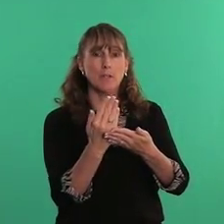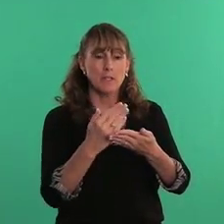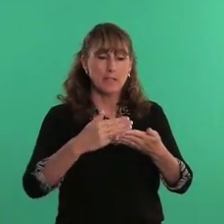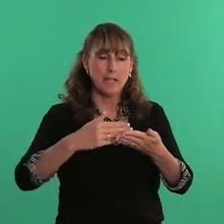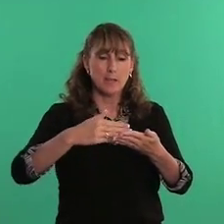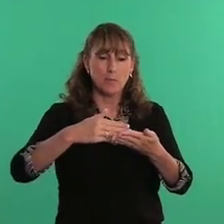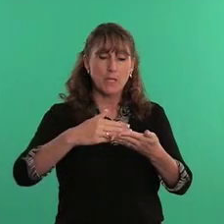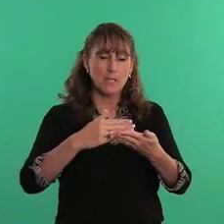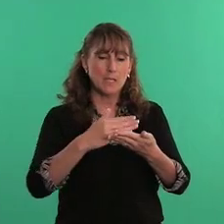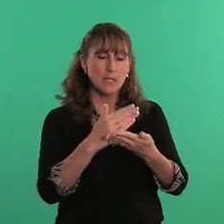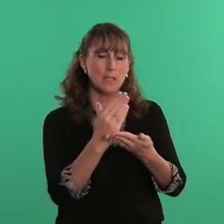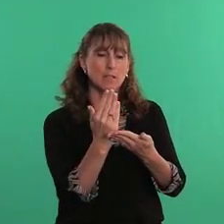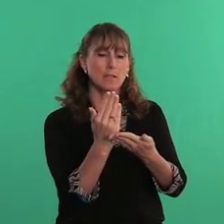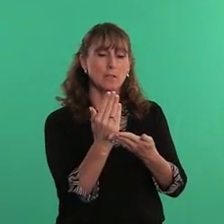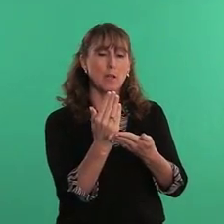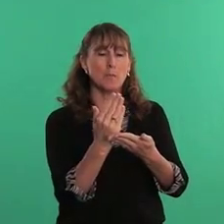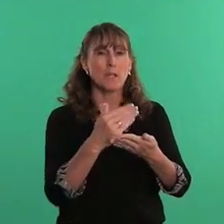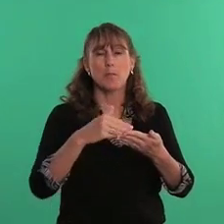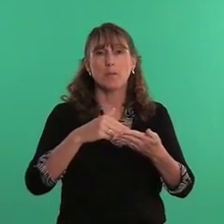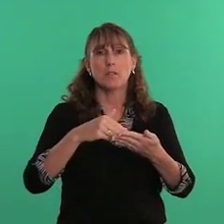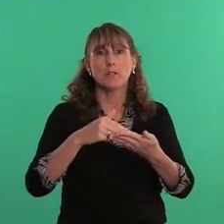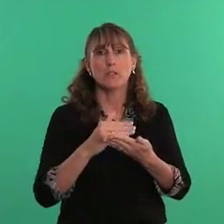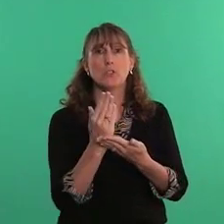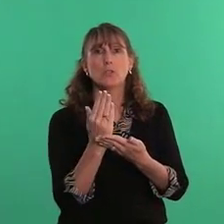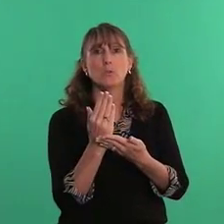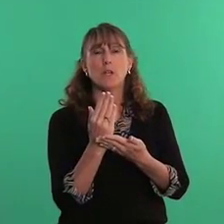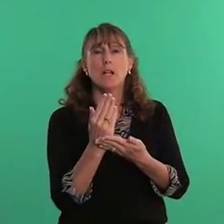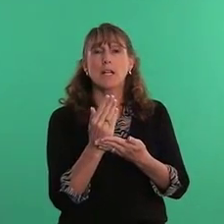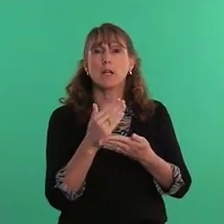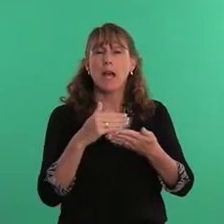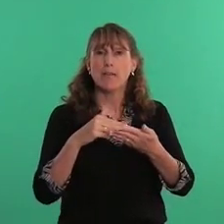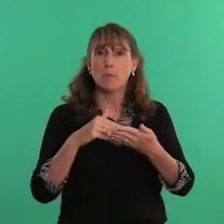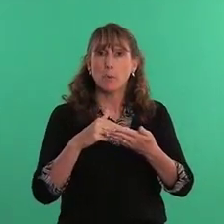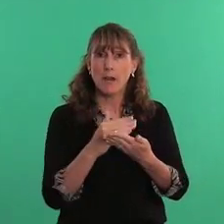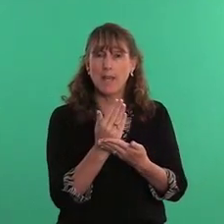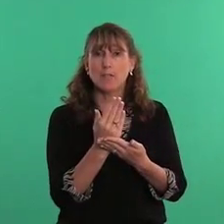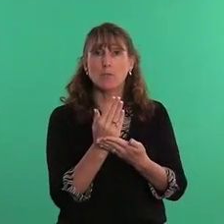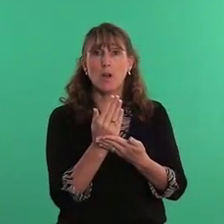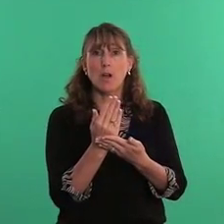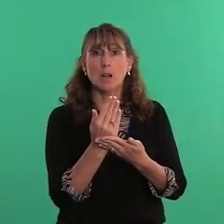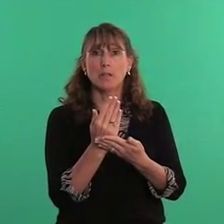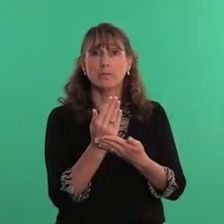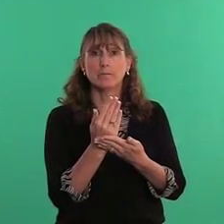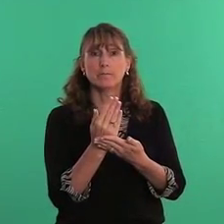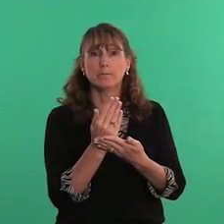it's like the pinky comes up - new like I have a brand new car